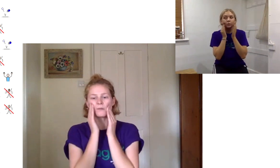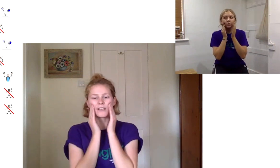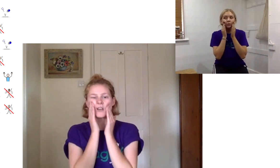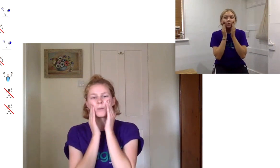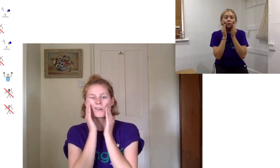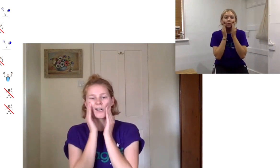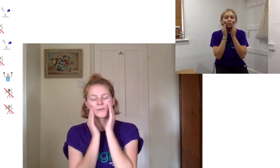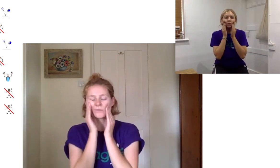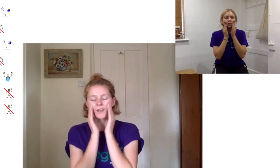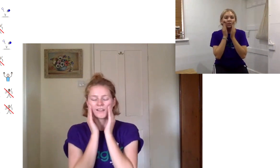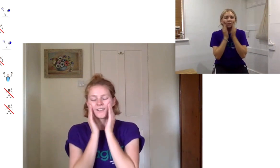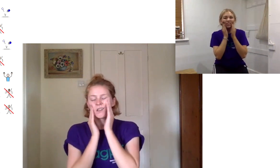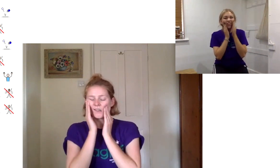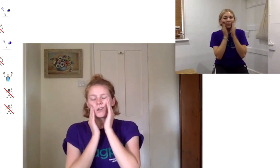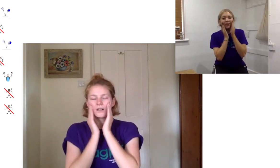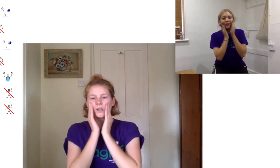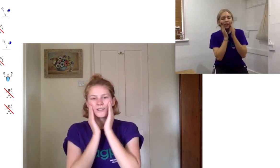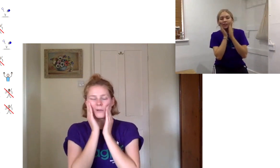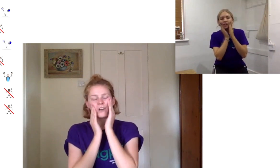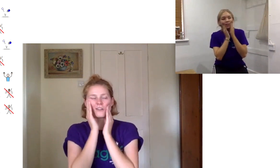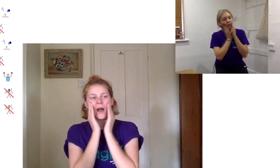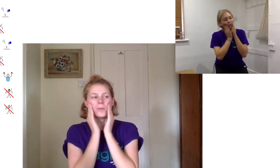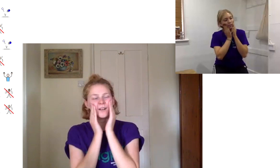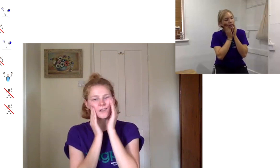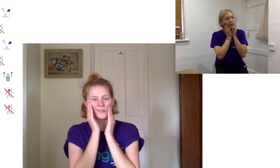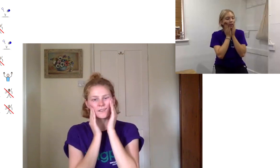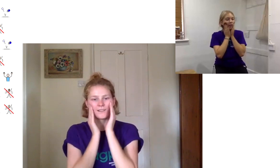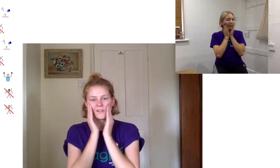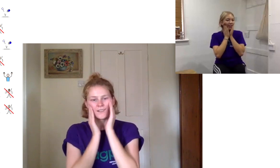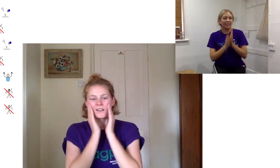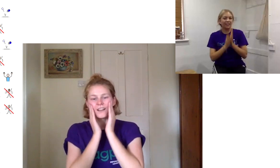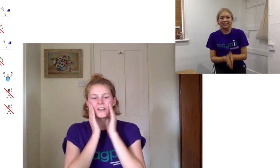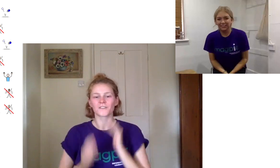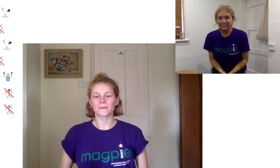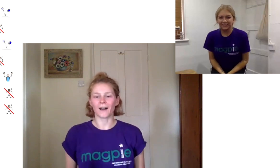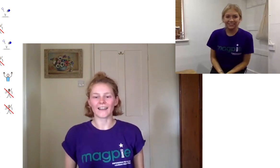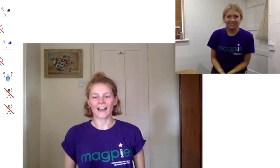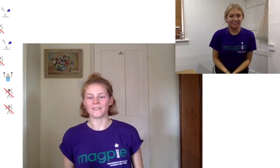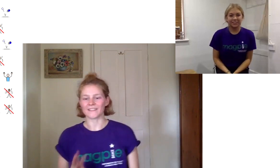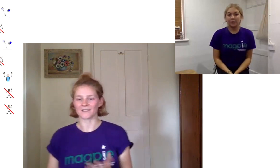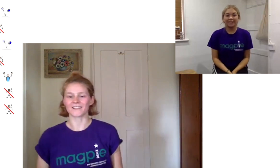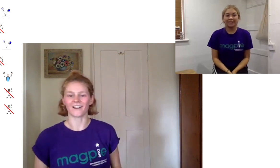want to give it a bit of a cover up bit of a rub a lot of smiling happens on last thing